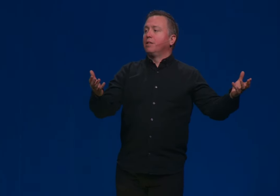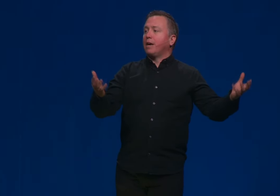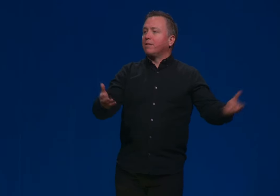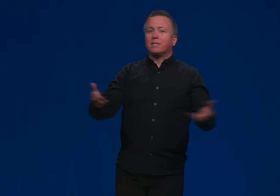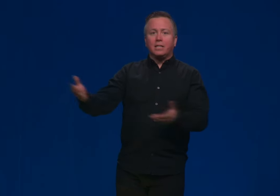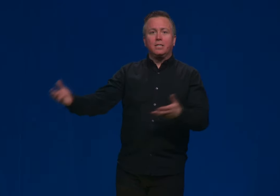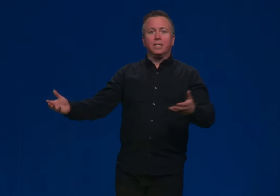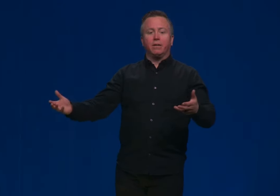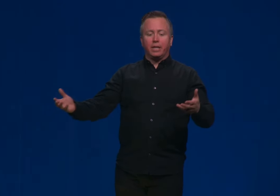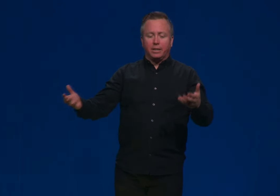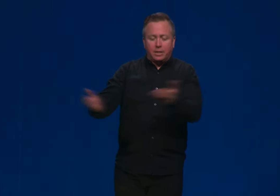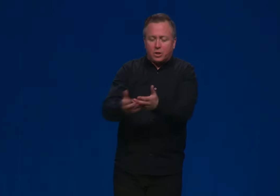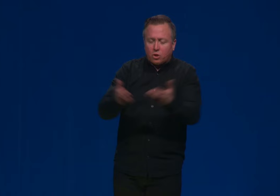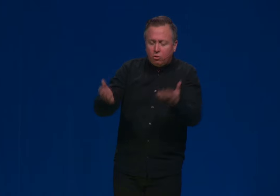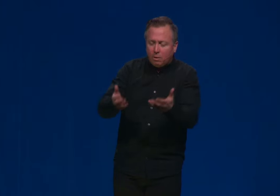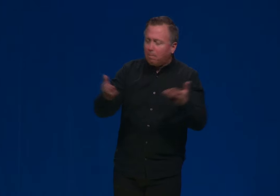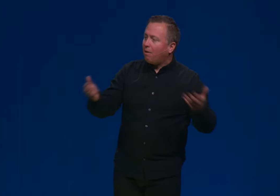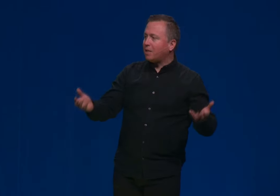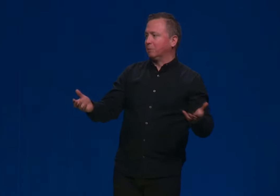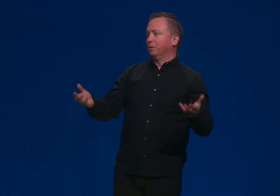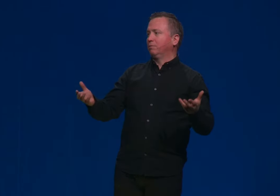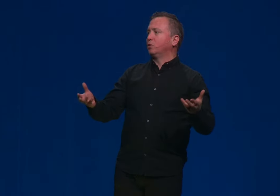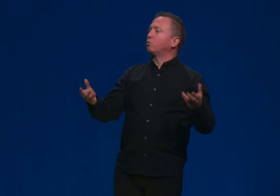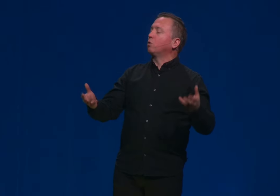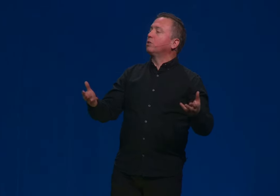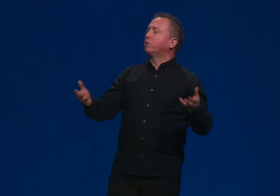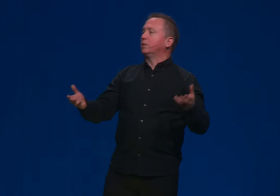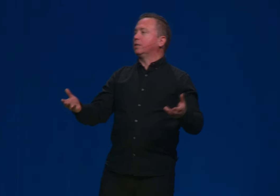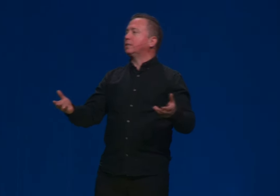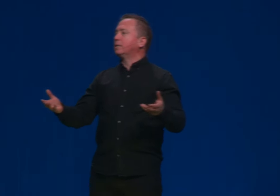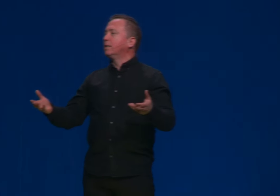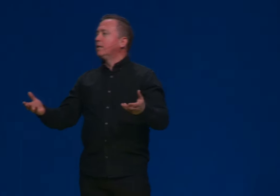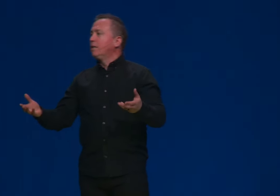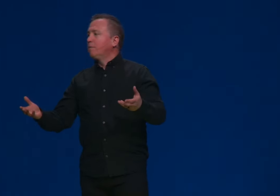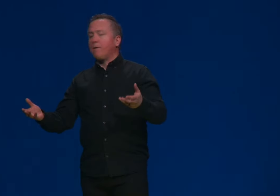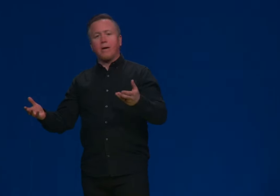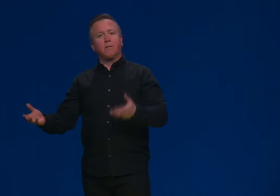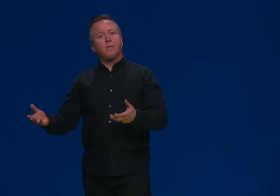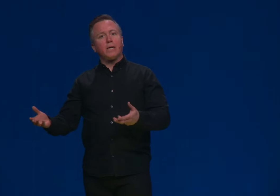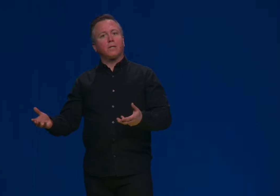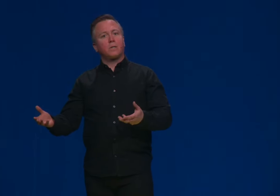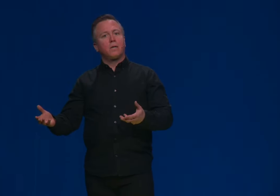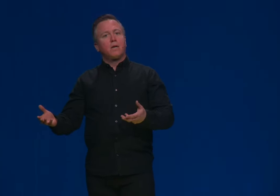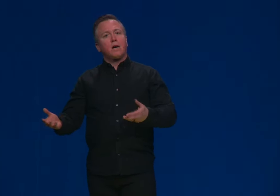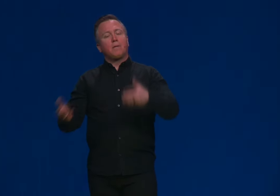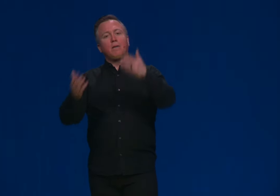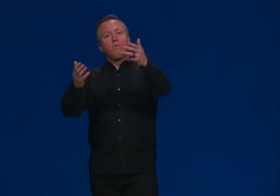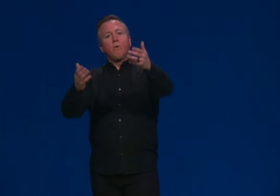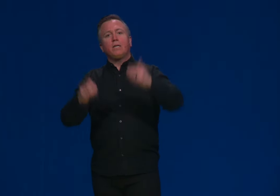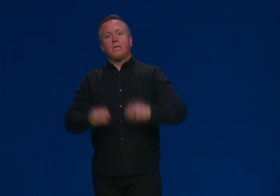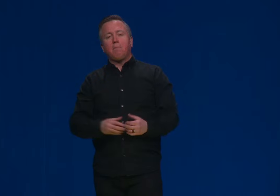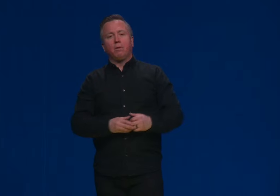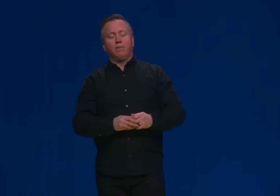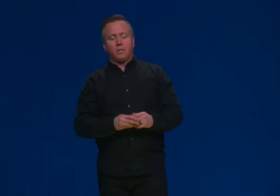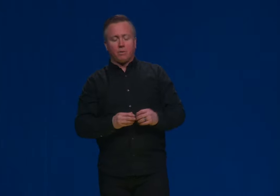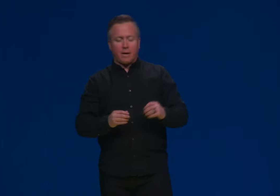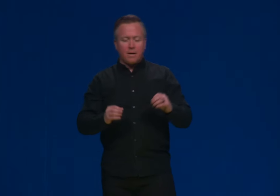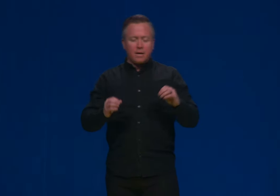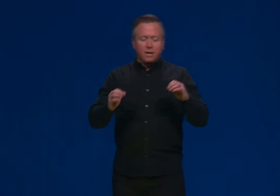The evidence leads. They're like, It's just too impossible for this world to exist by random chance. I'm going to give you one example of this. Okay?